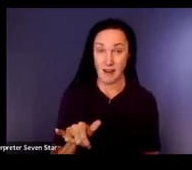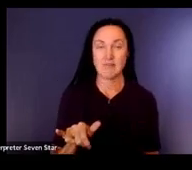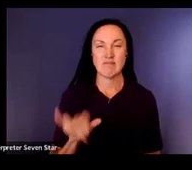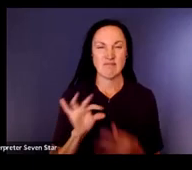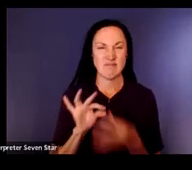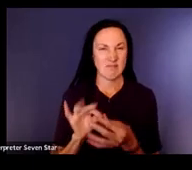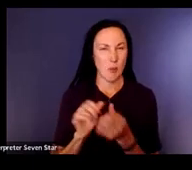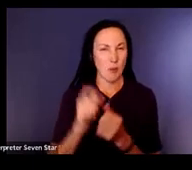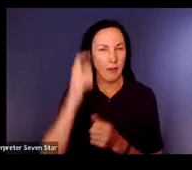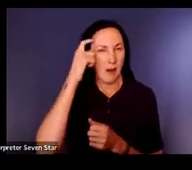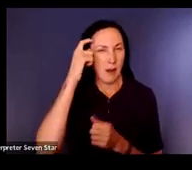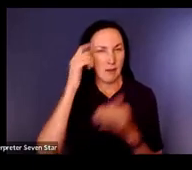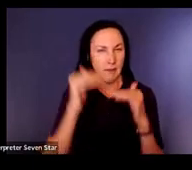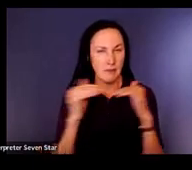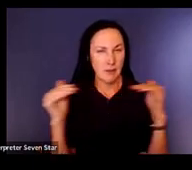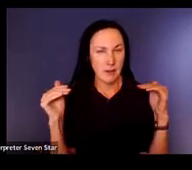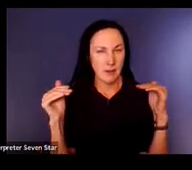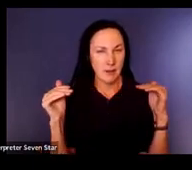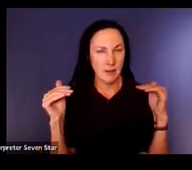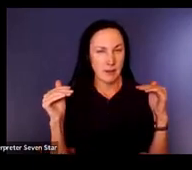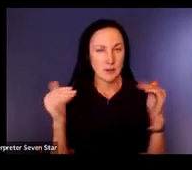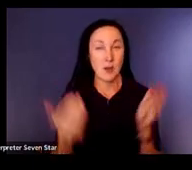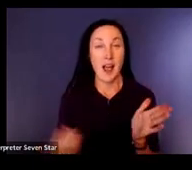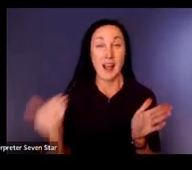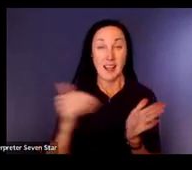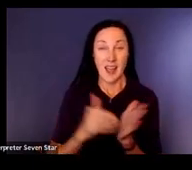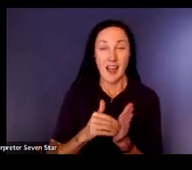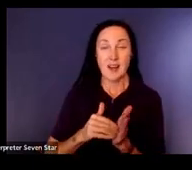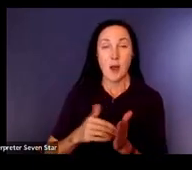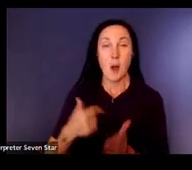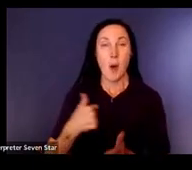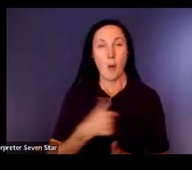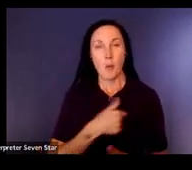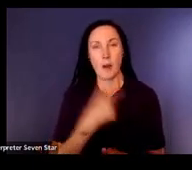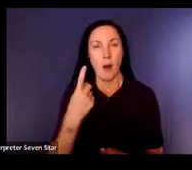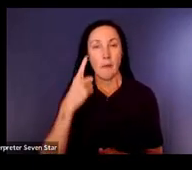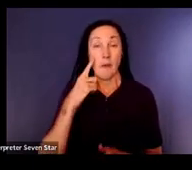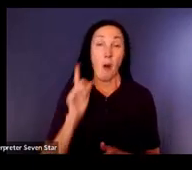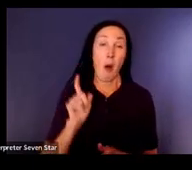know that cognitive level because so many times our children are mislabeled and people